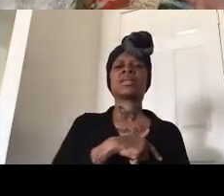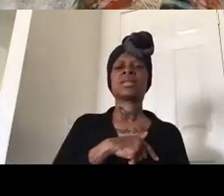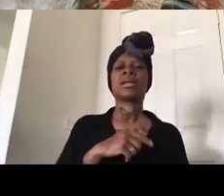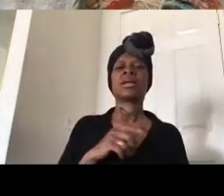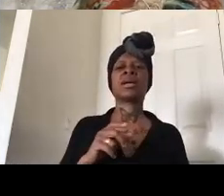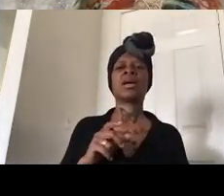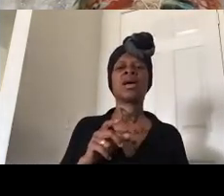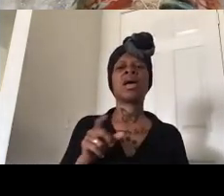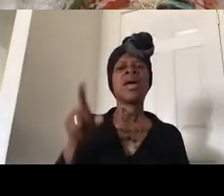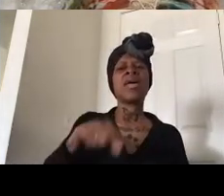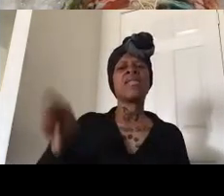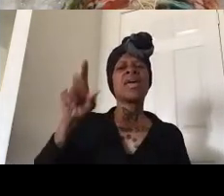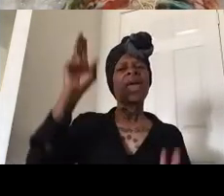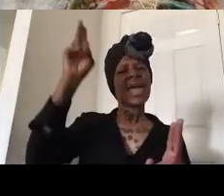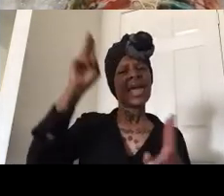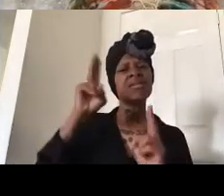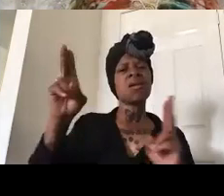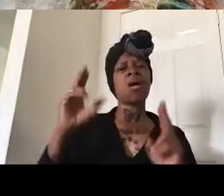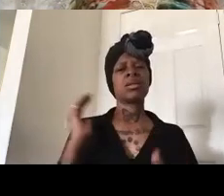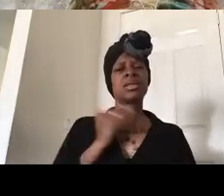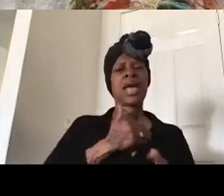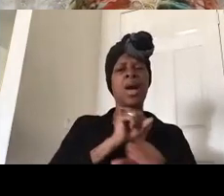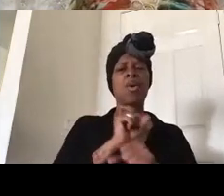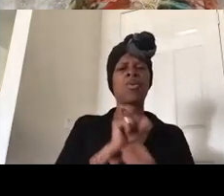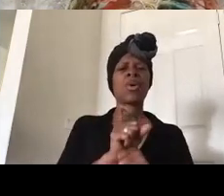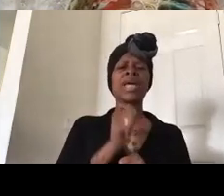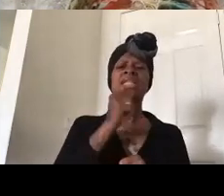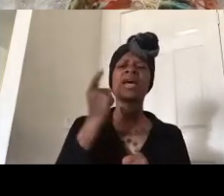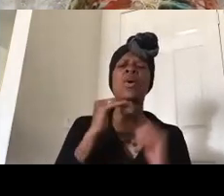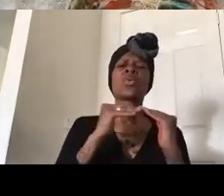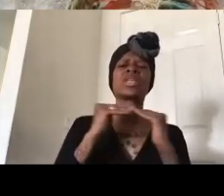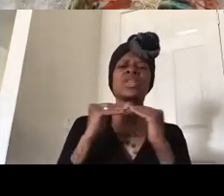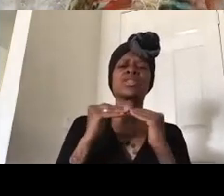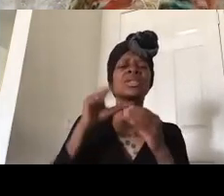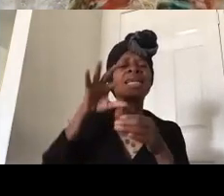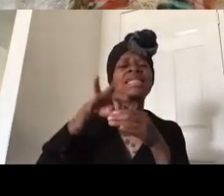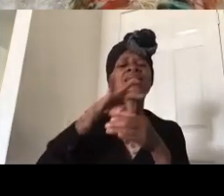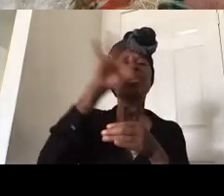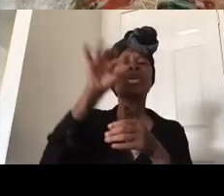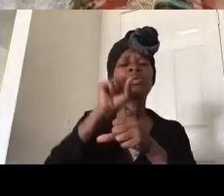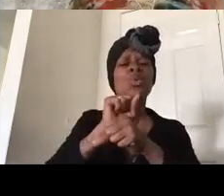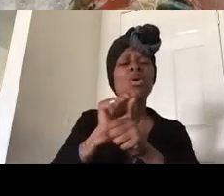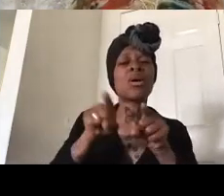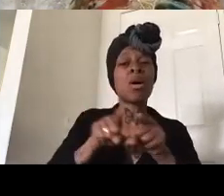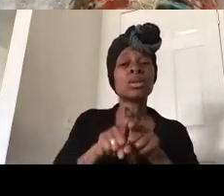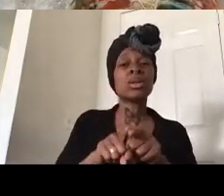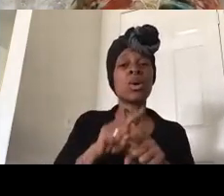acknowledged that the work that we do is more than justice work it's also spiritual work so when we invoke those names those